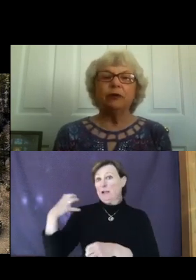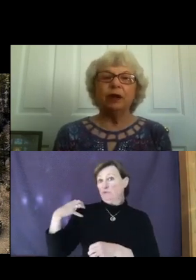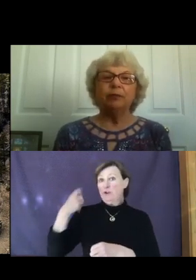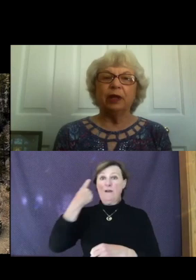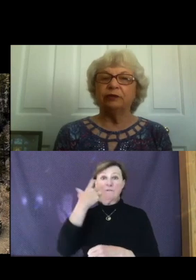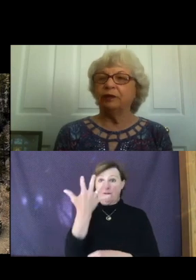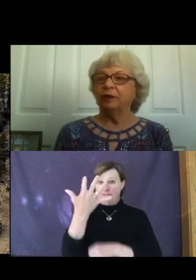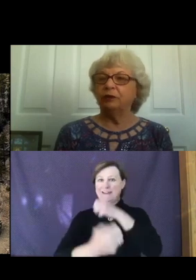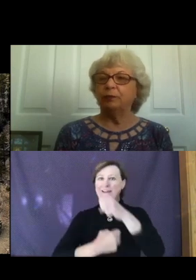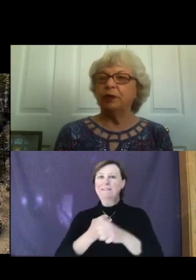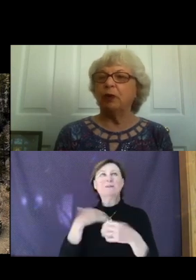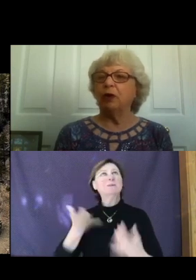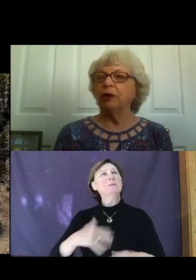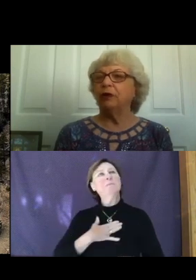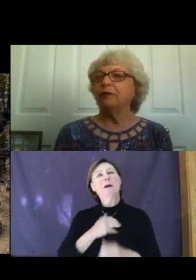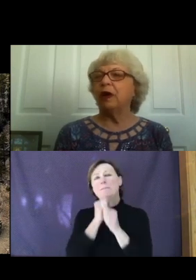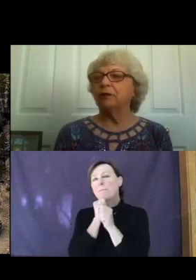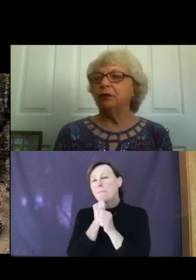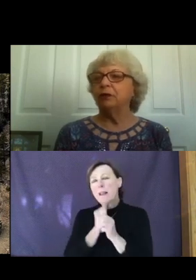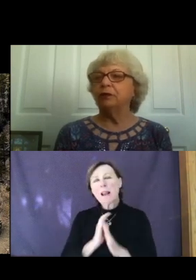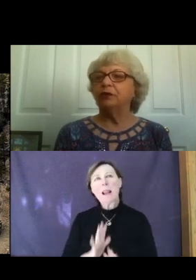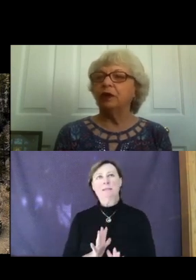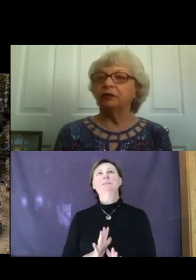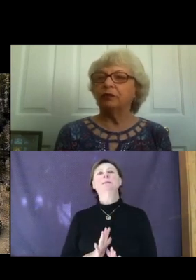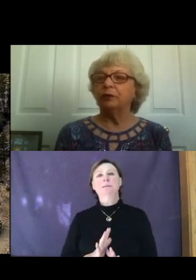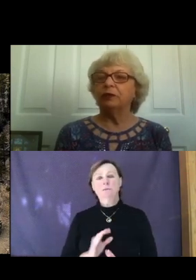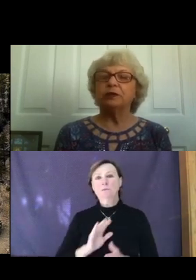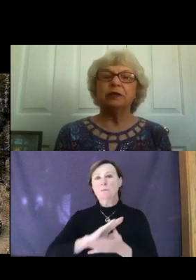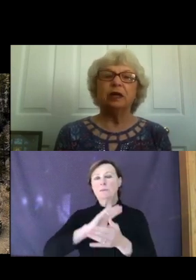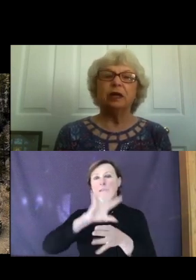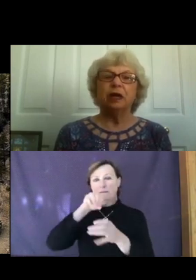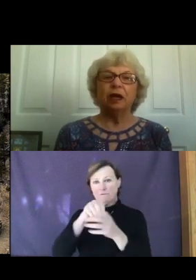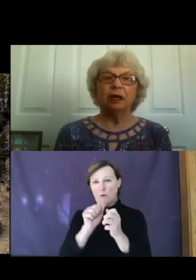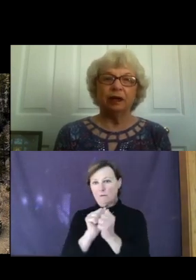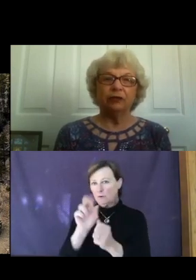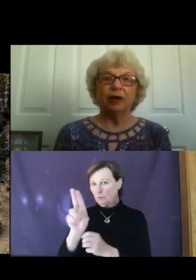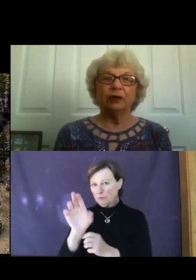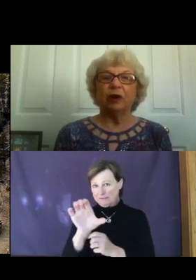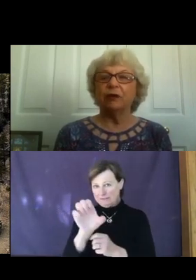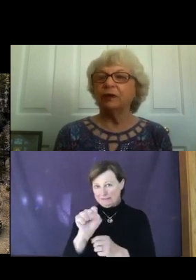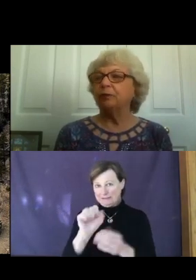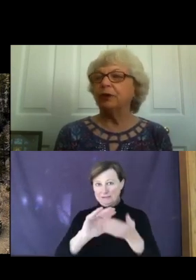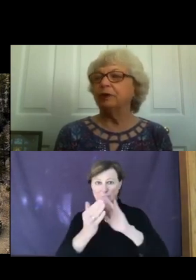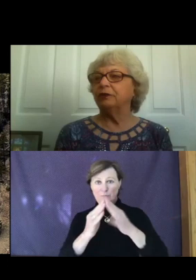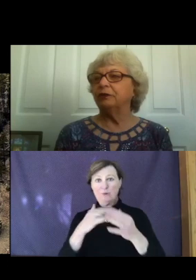blessing to be part of our you UUCS community, and I treasure our experiences